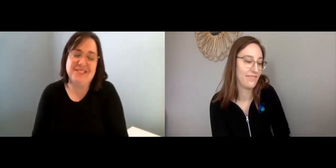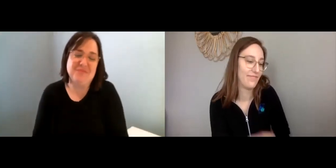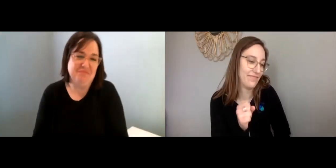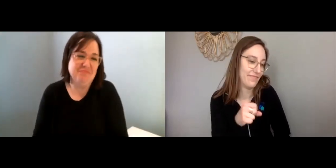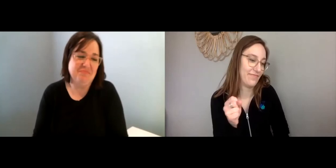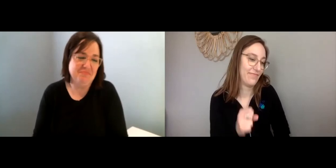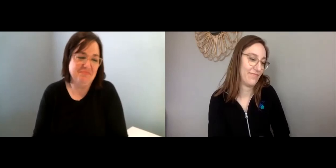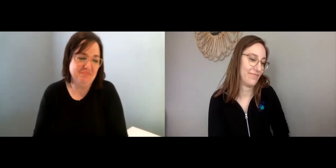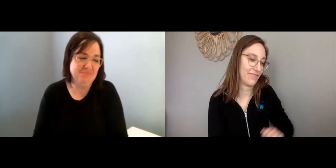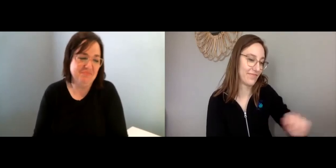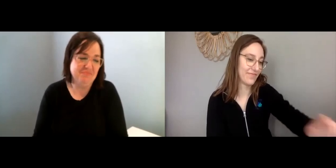Maggie: Yeah.